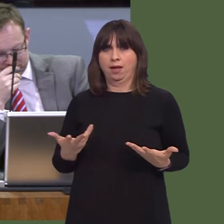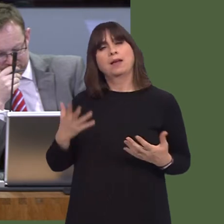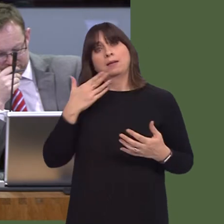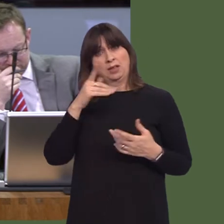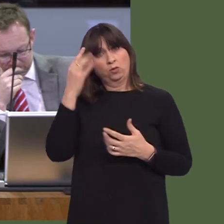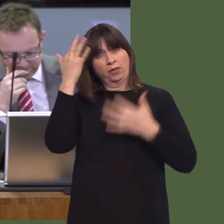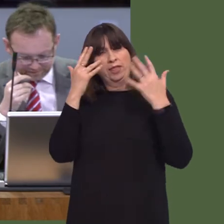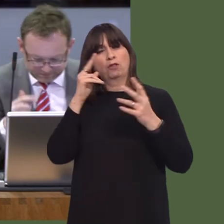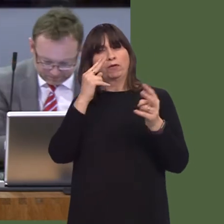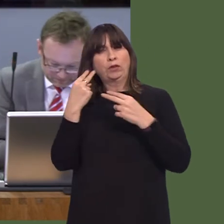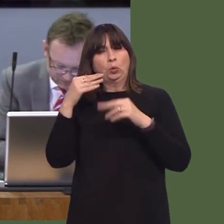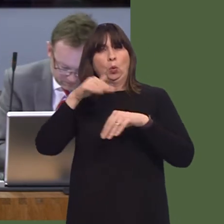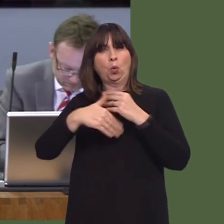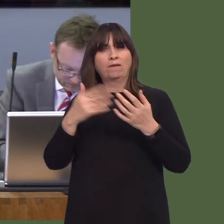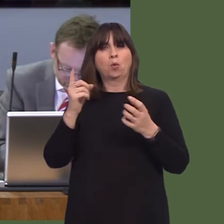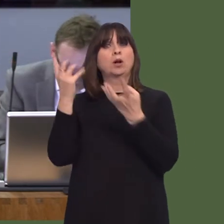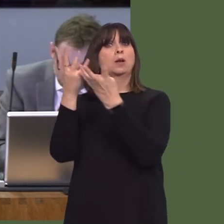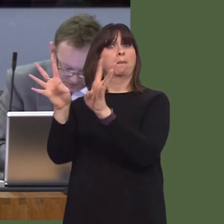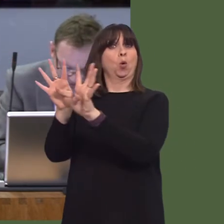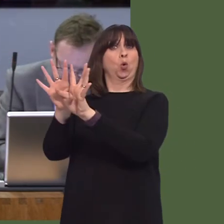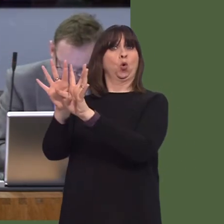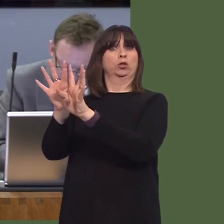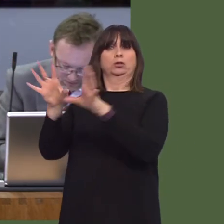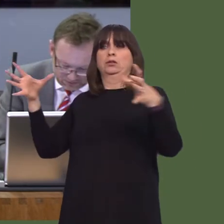was that there were people begging on the streetsónumbers of them.